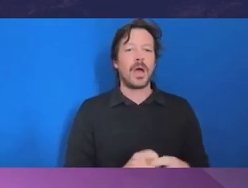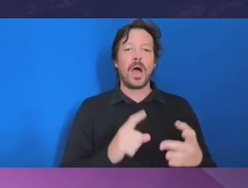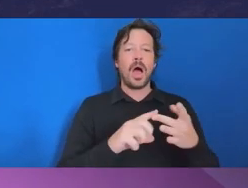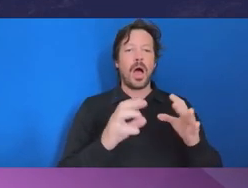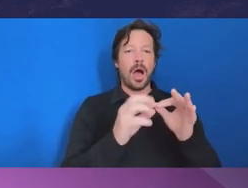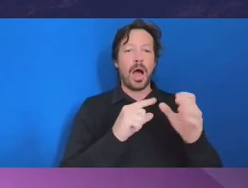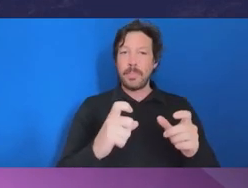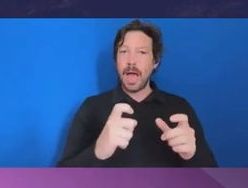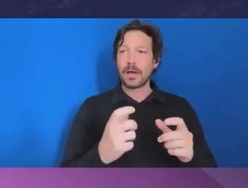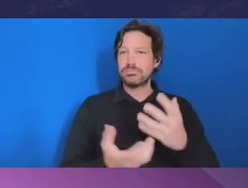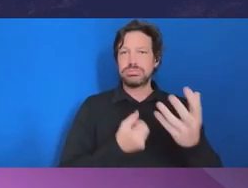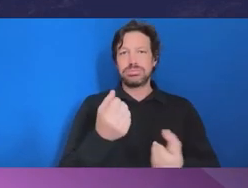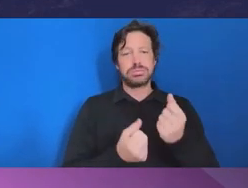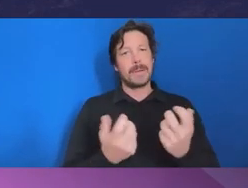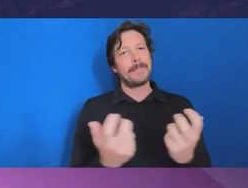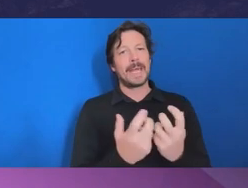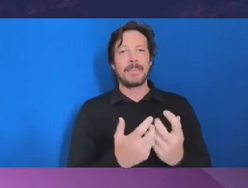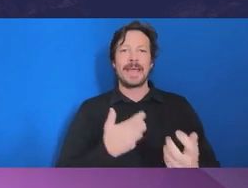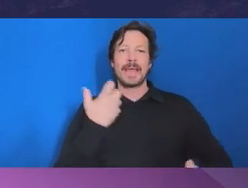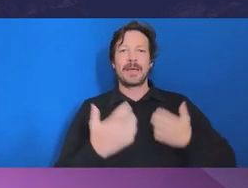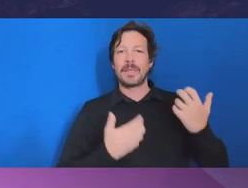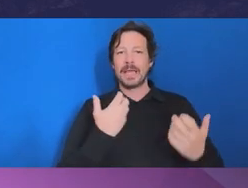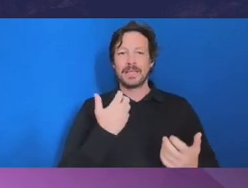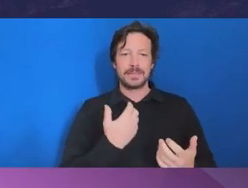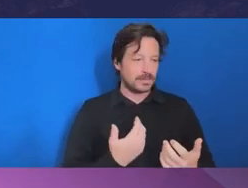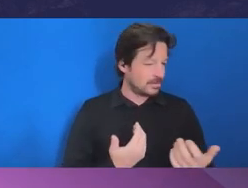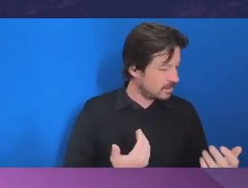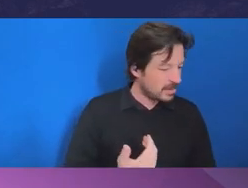per year, maybe five or 6000 or more.